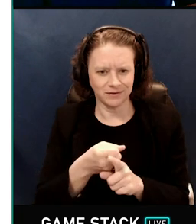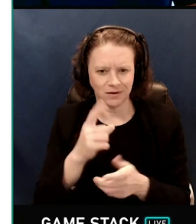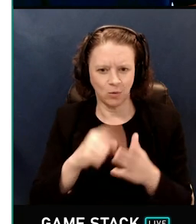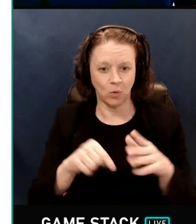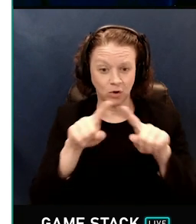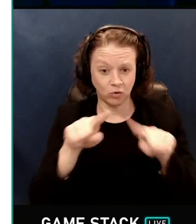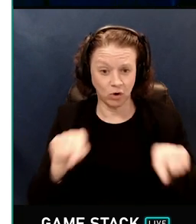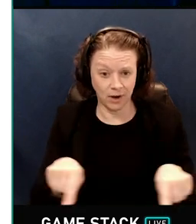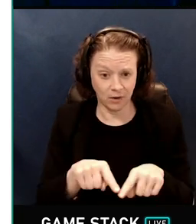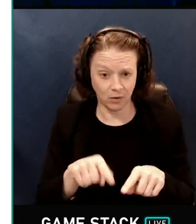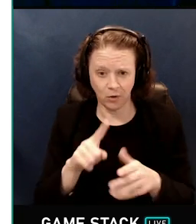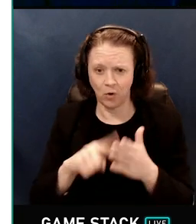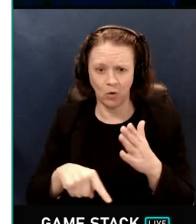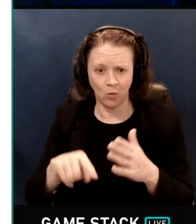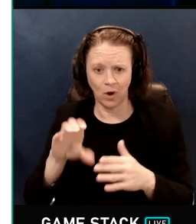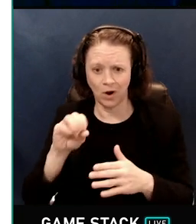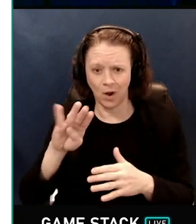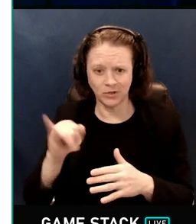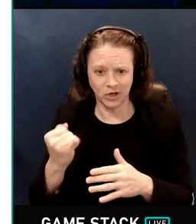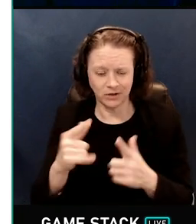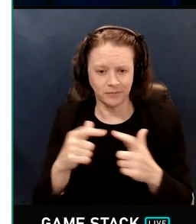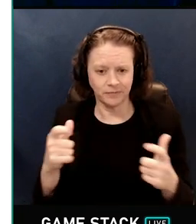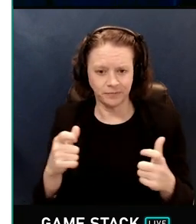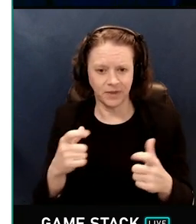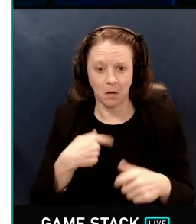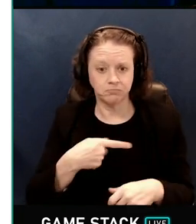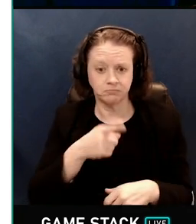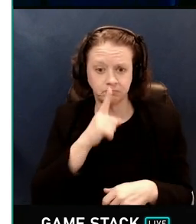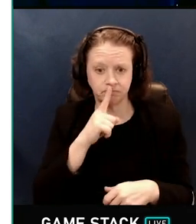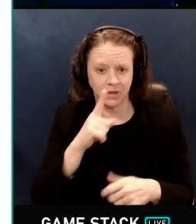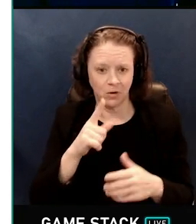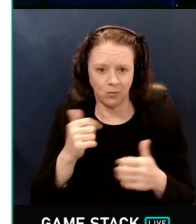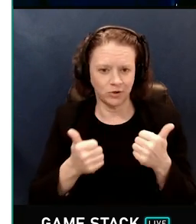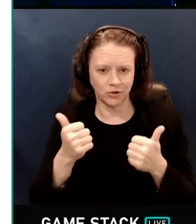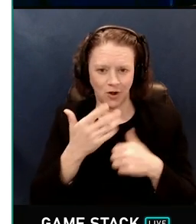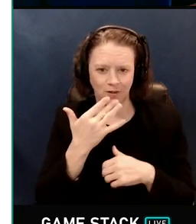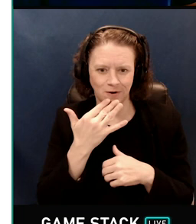It doesn't tell you what color it is. But for most of this talk,